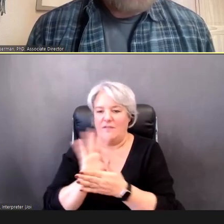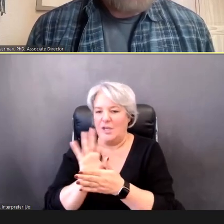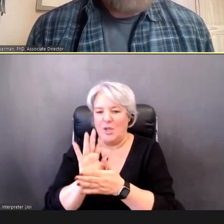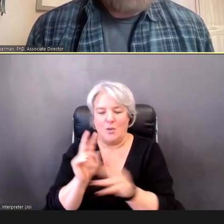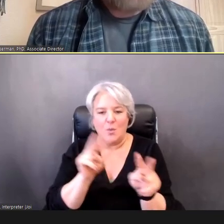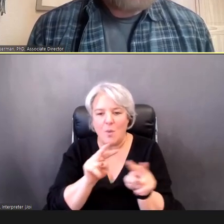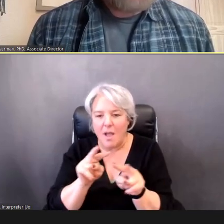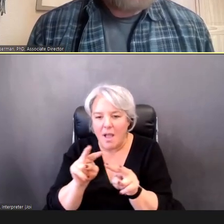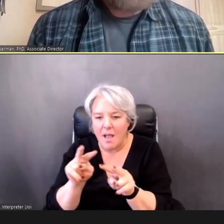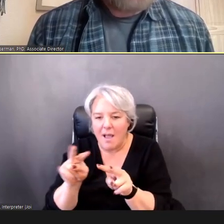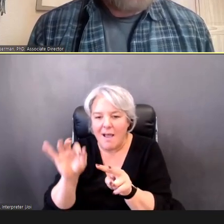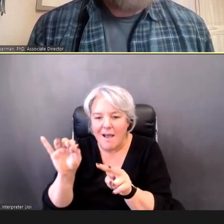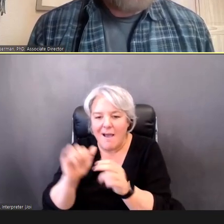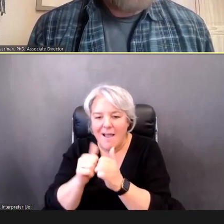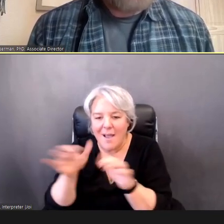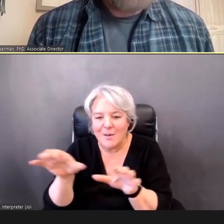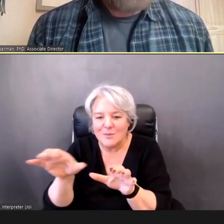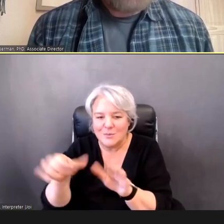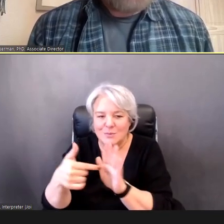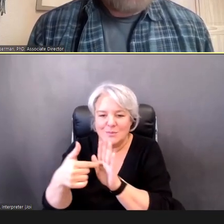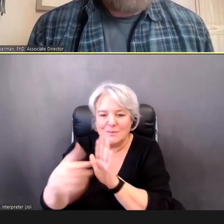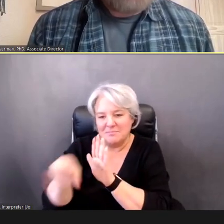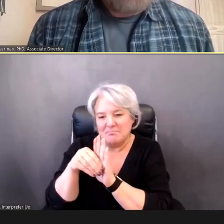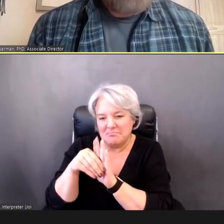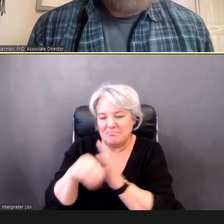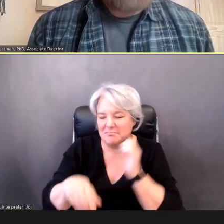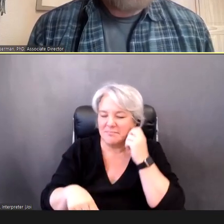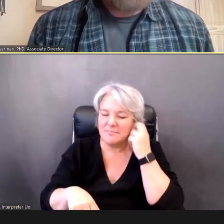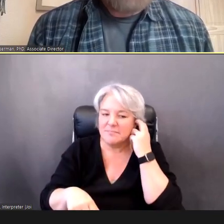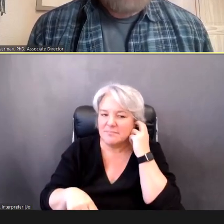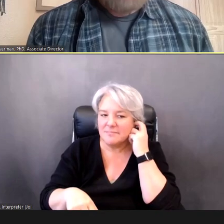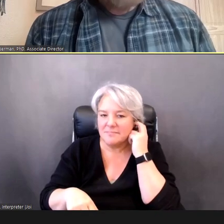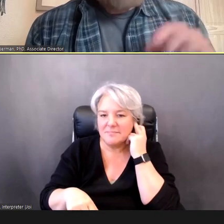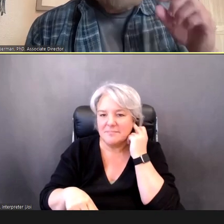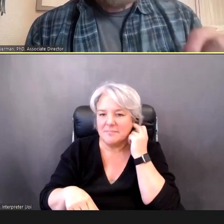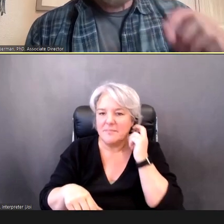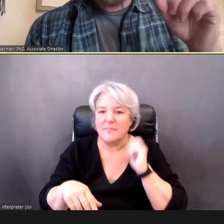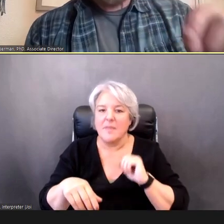on PureTone screening that -- that walks through that. But, you know, those are the children, the ones that you're not